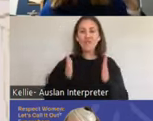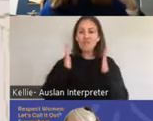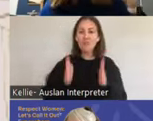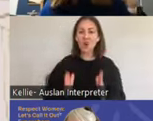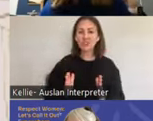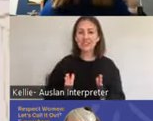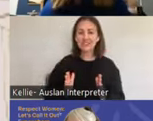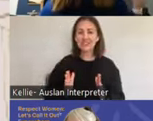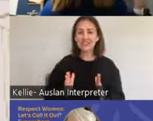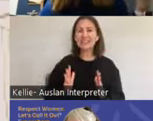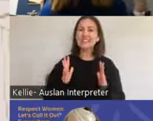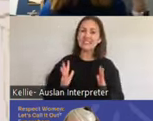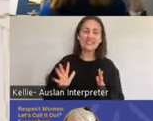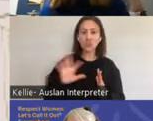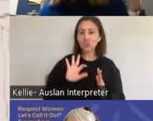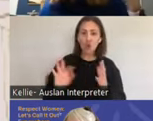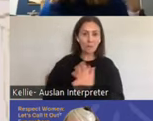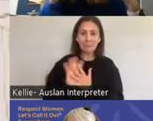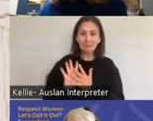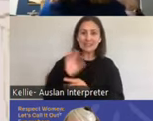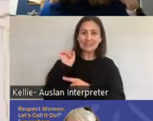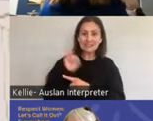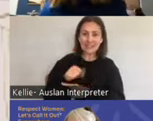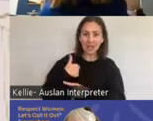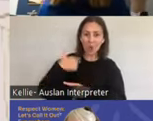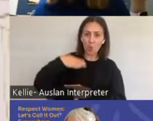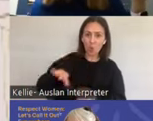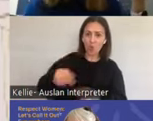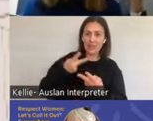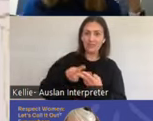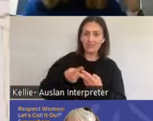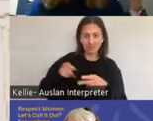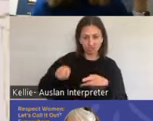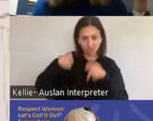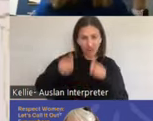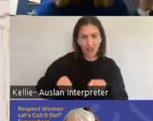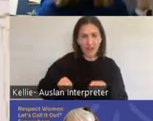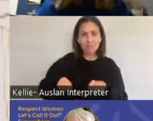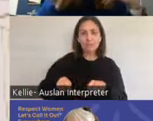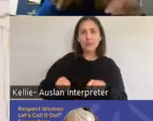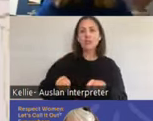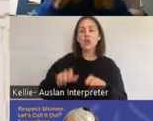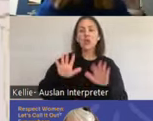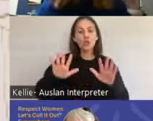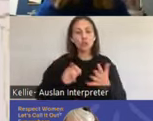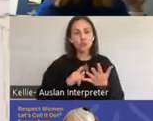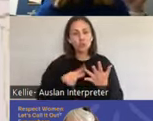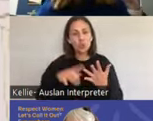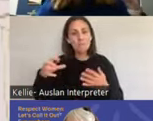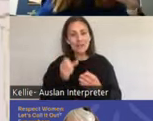So as all healthcare professionals and for all people, we need to know this body systems so that